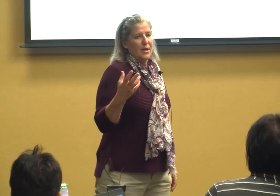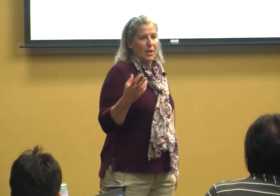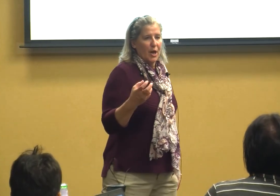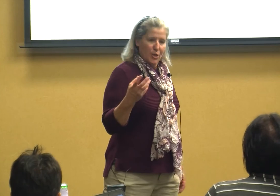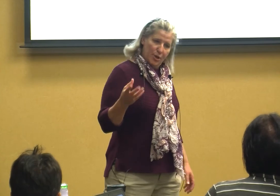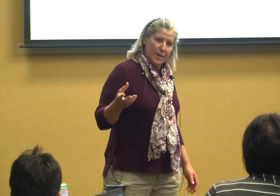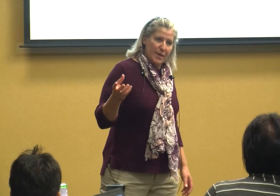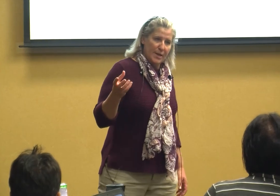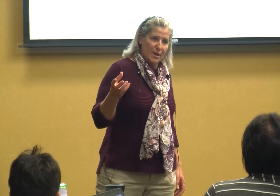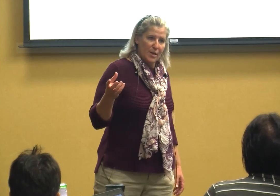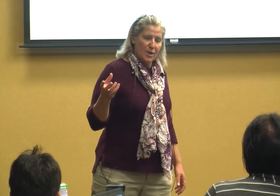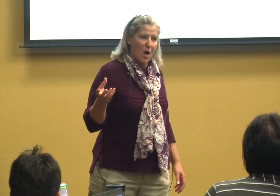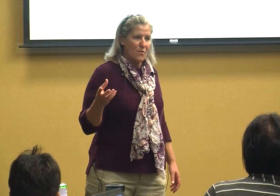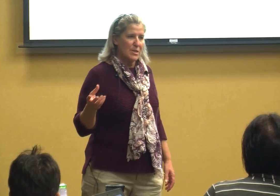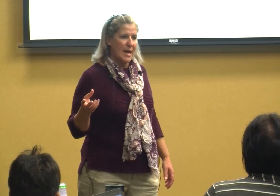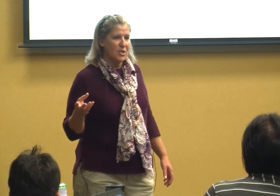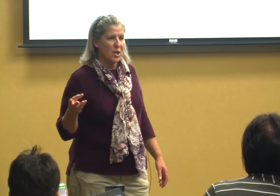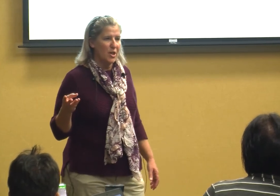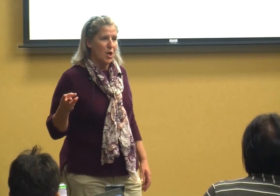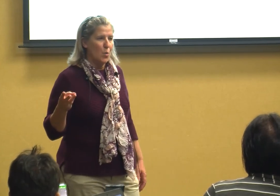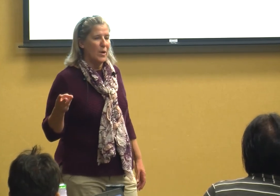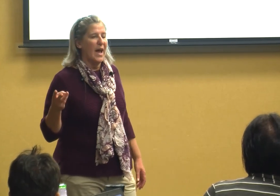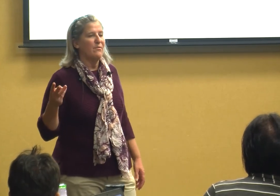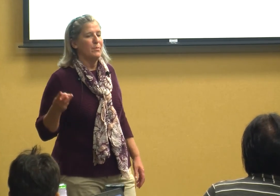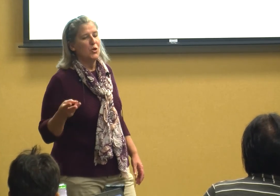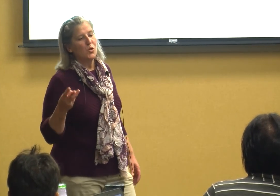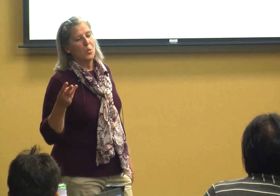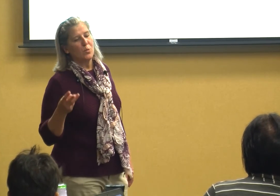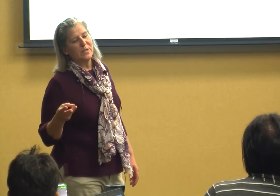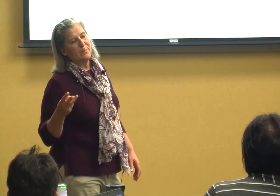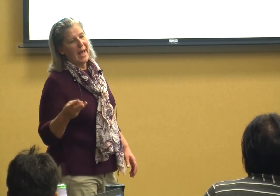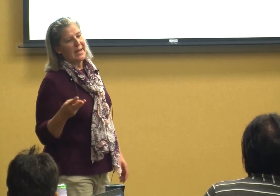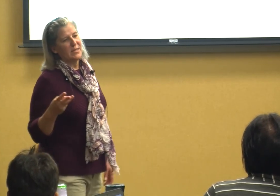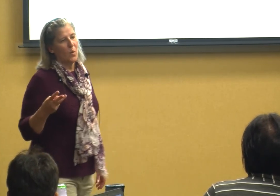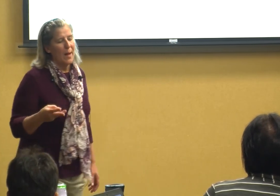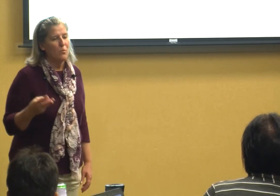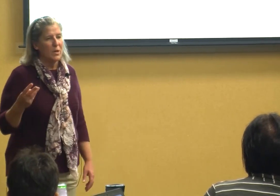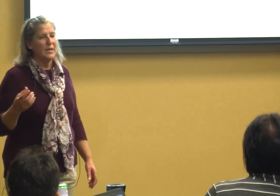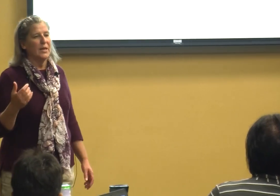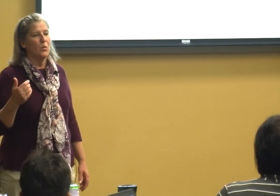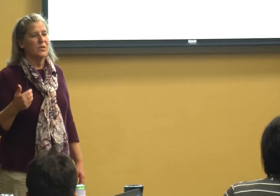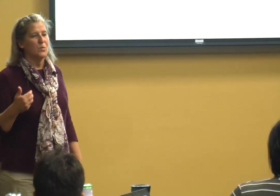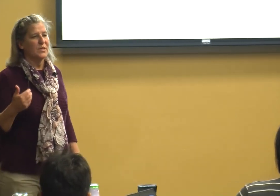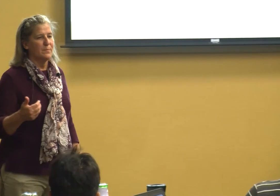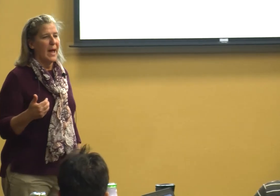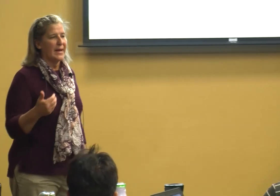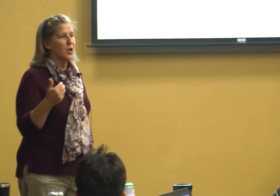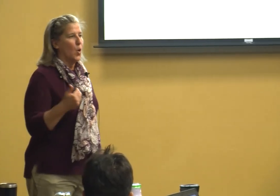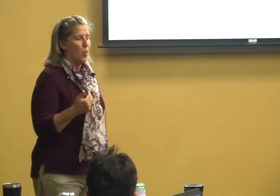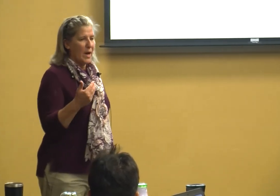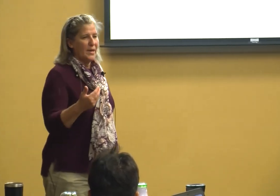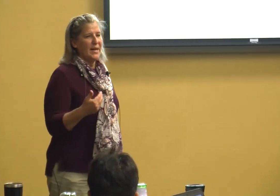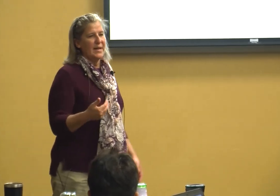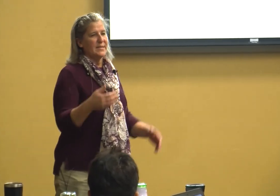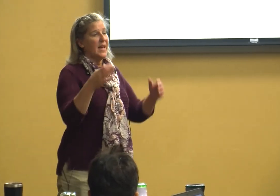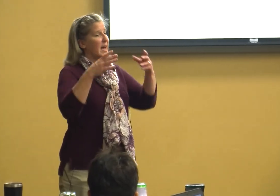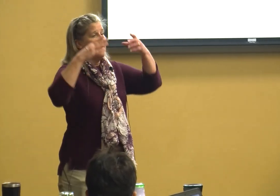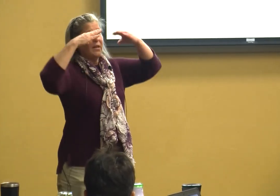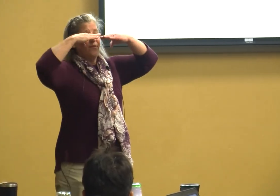good conversation would have mutual respect so I'm really going to respect what it is even if